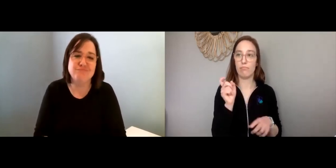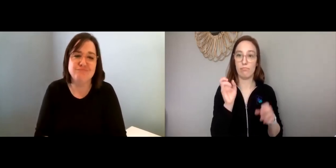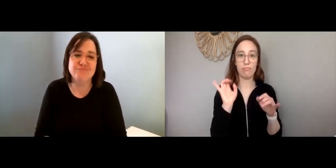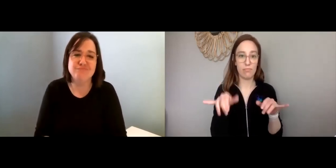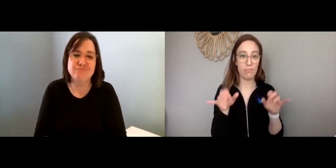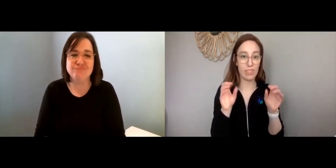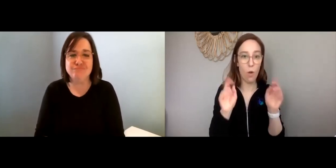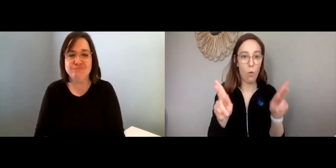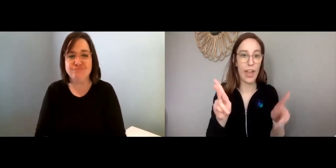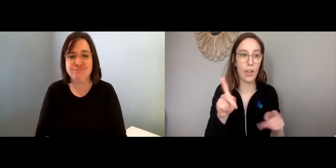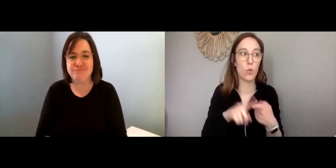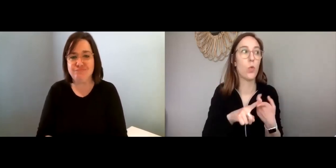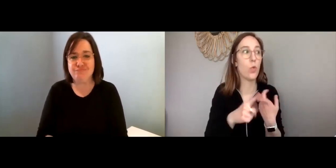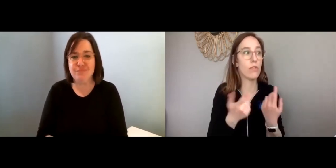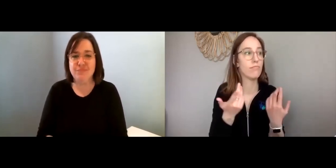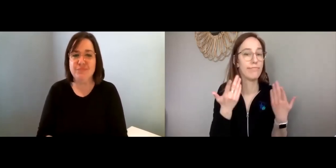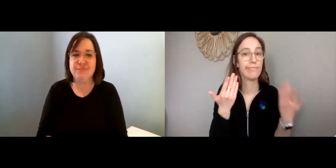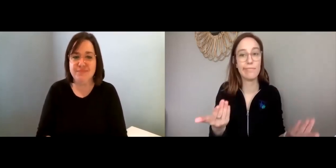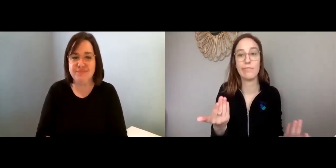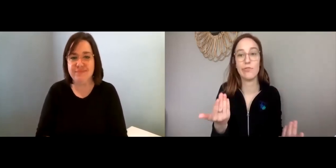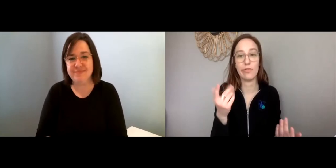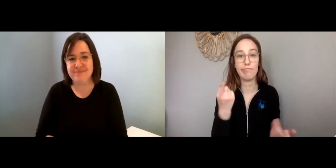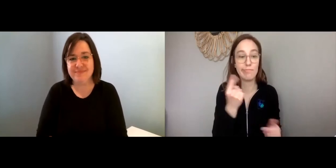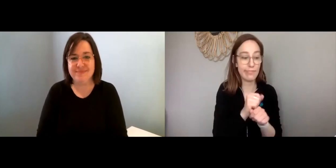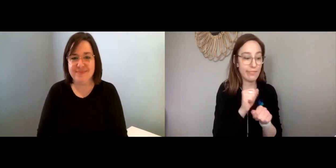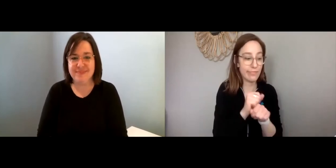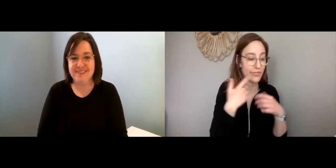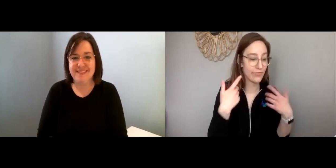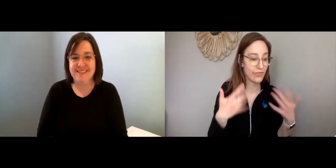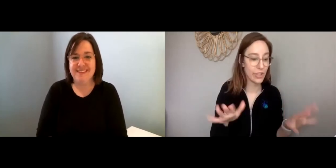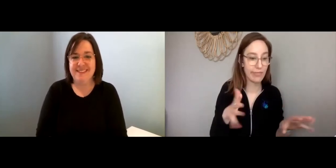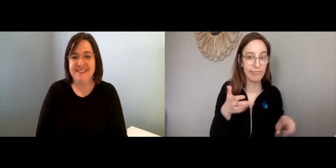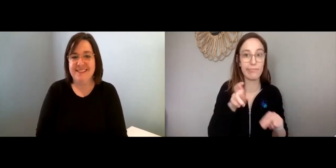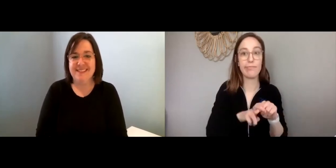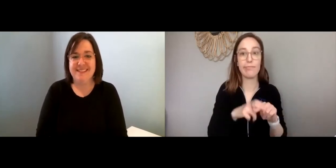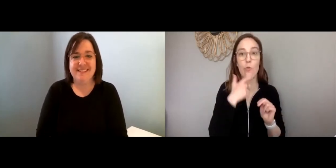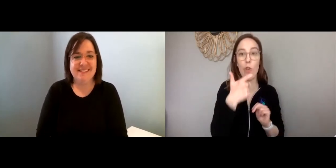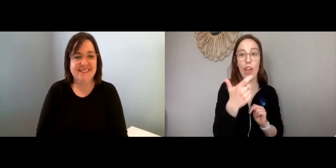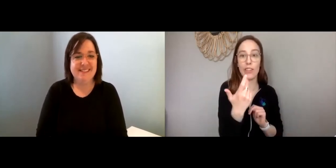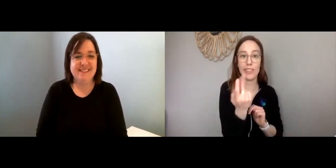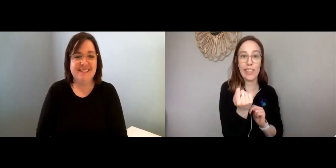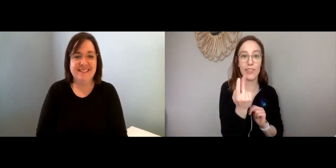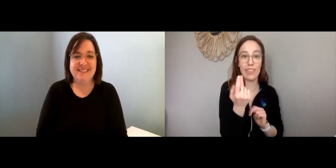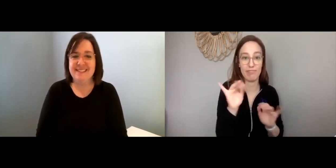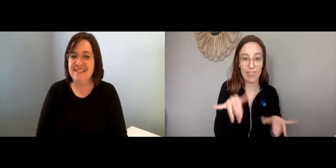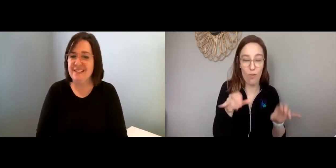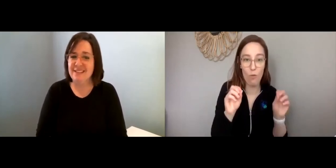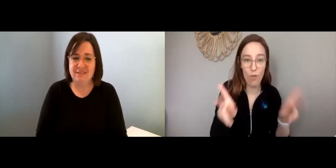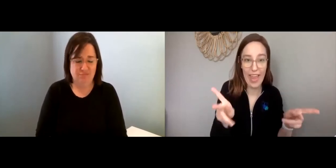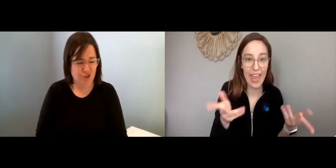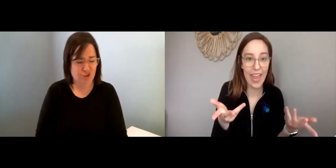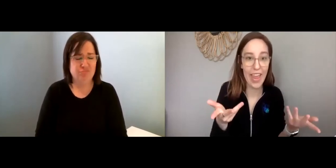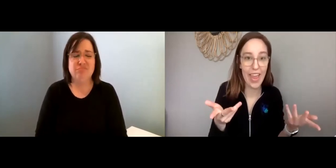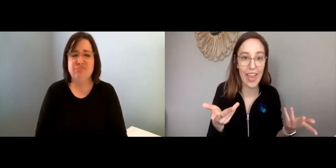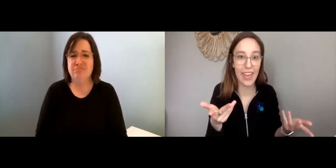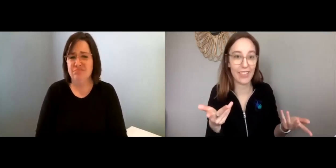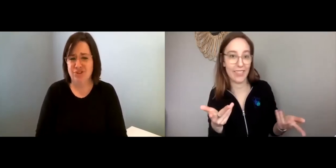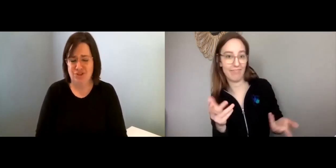Maggie: Right, yeah. Plus it’s OK, you know, when you finish work, to just sit down and watch TV.